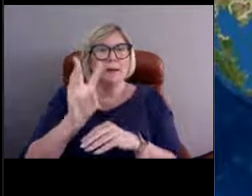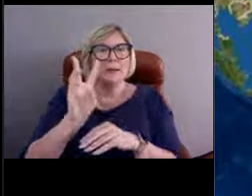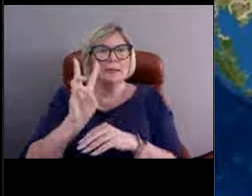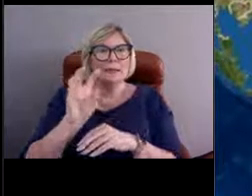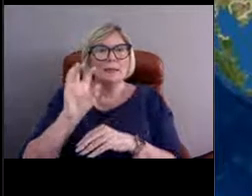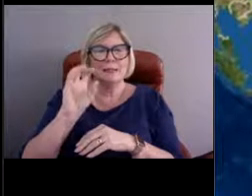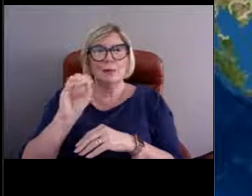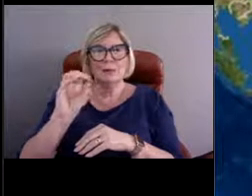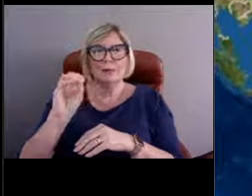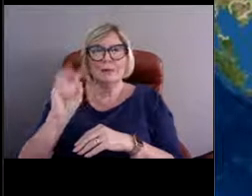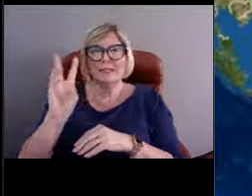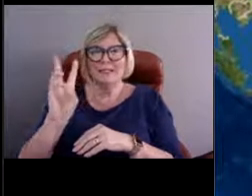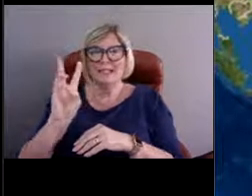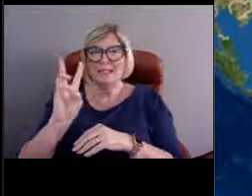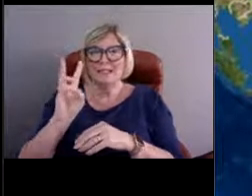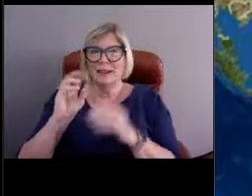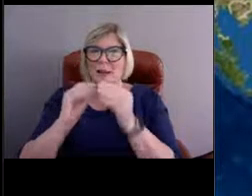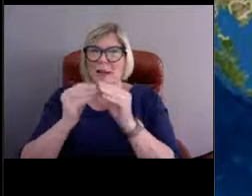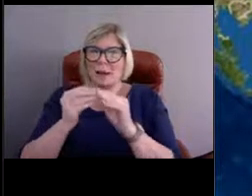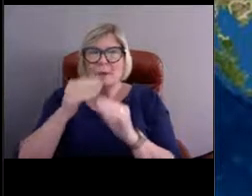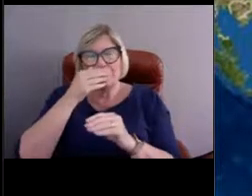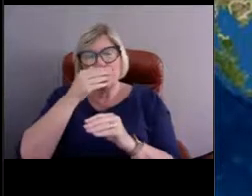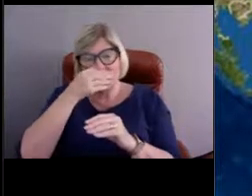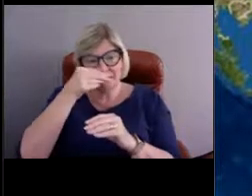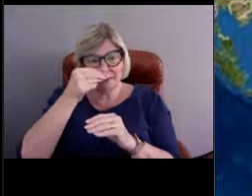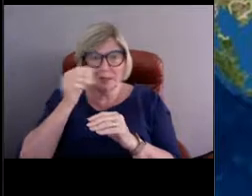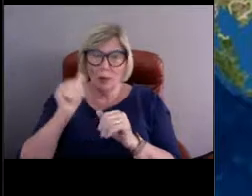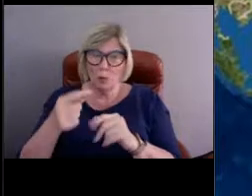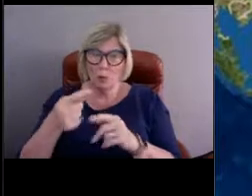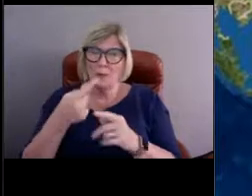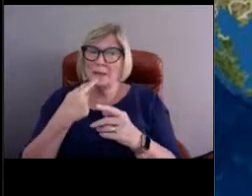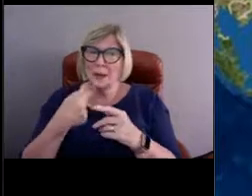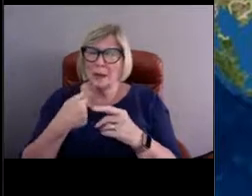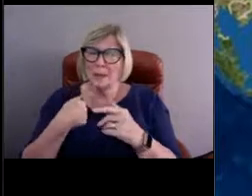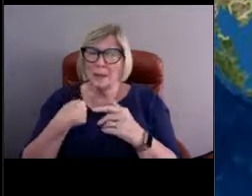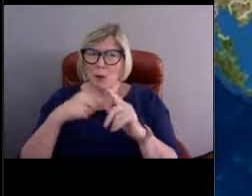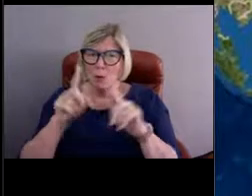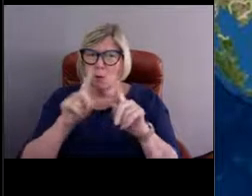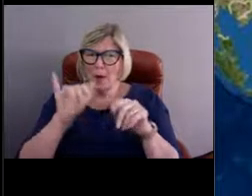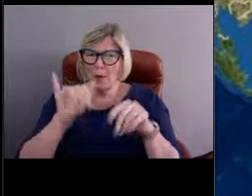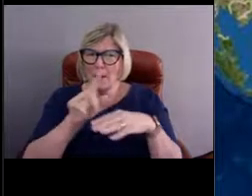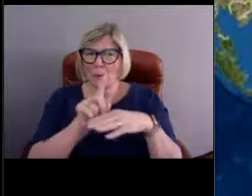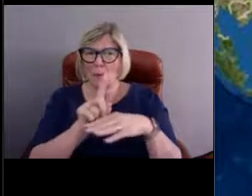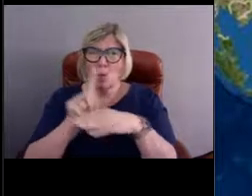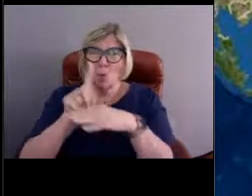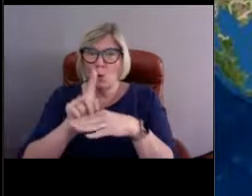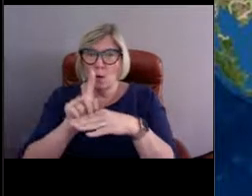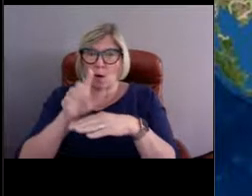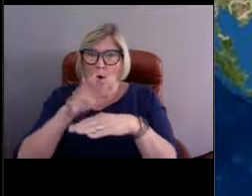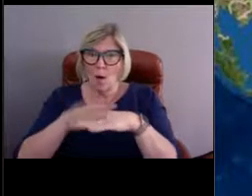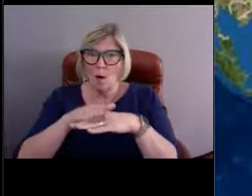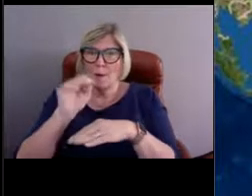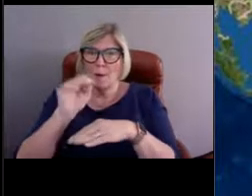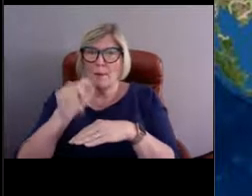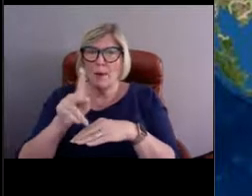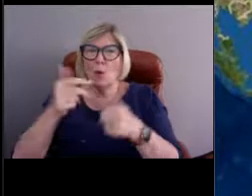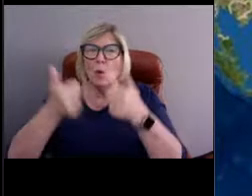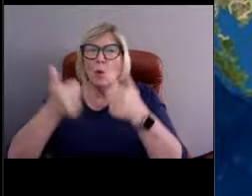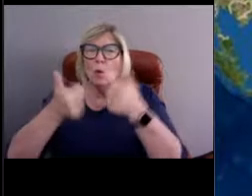And can anybody tell me just by looking at where this buoy is on the map, what ocean, go ahead and type it in the box,